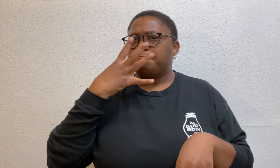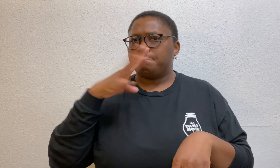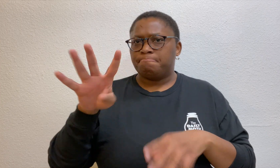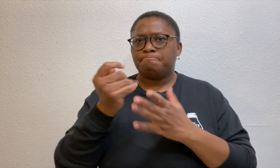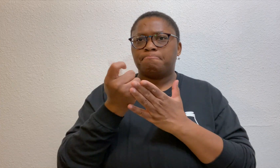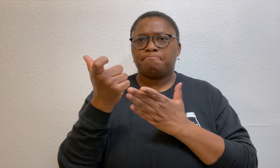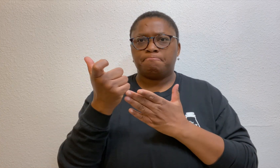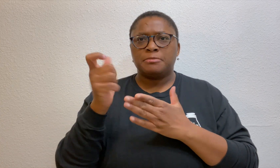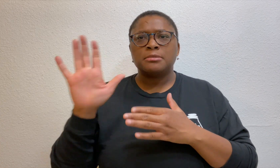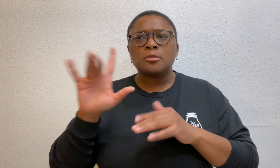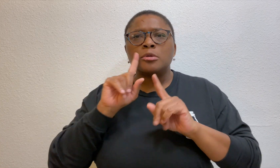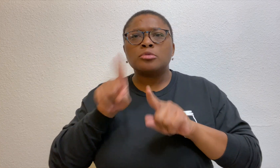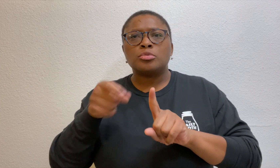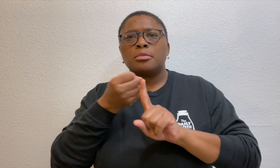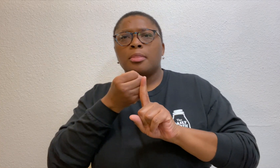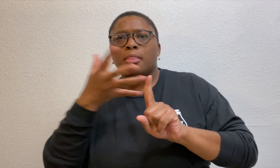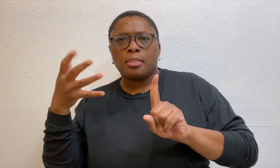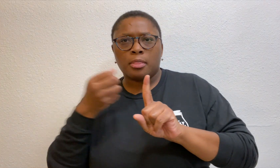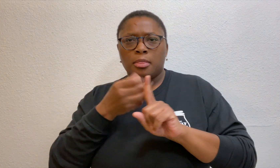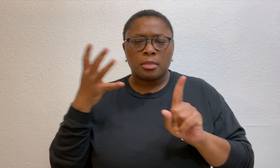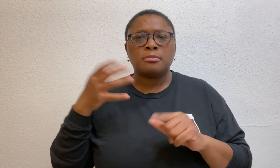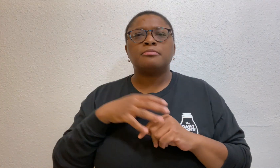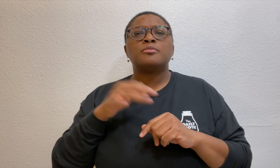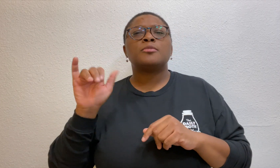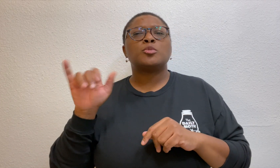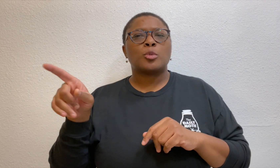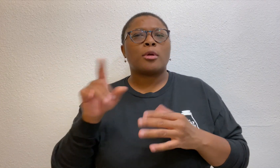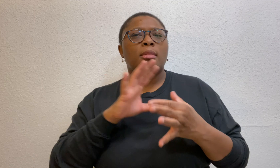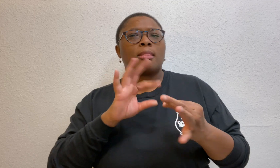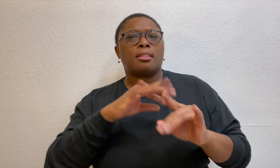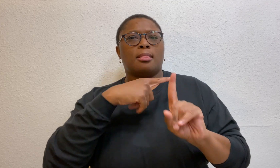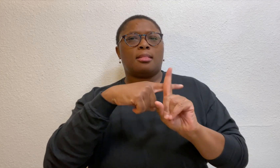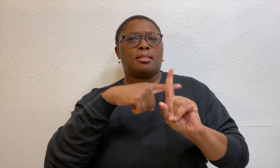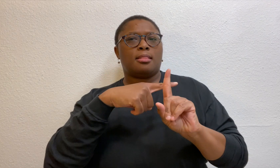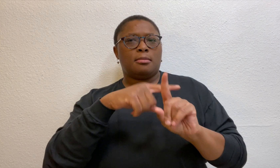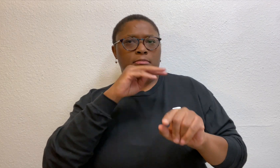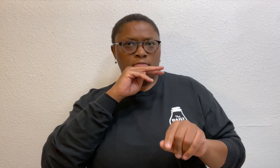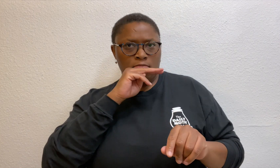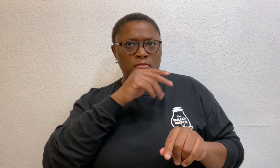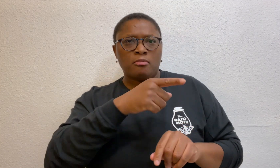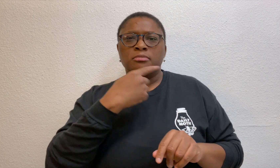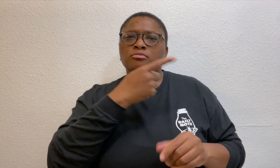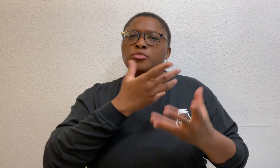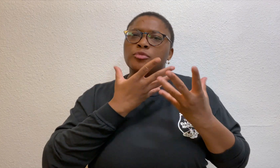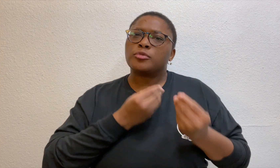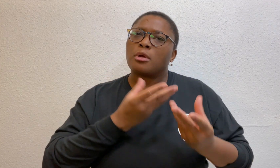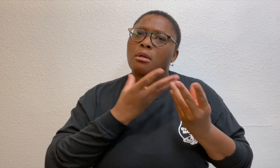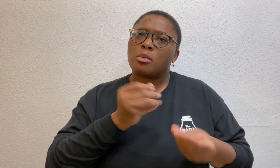to ignore statements he made. Lee also spoke favorably about Mavrick, saying he was